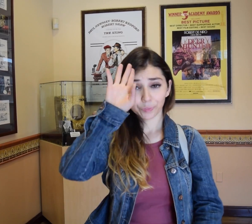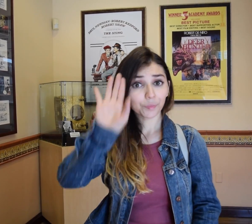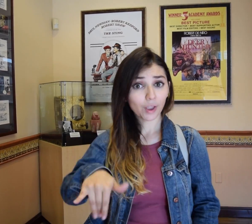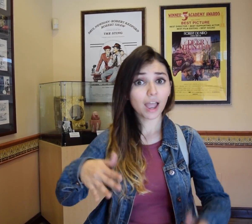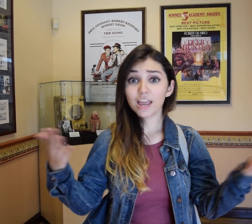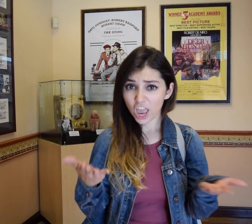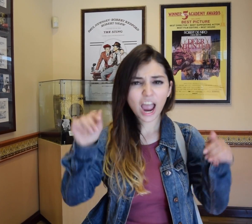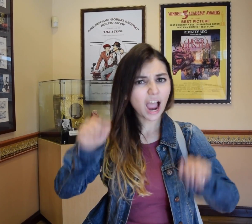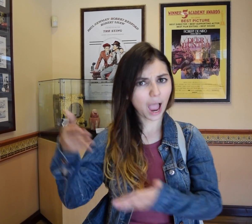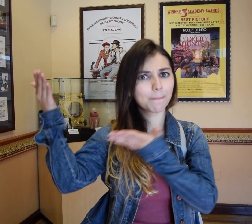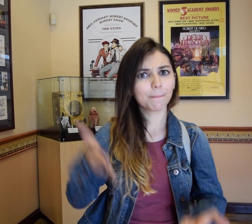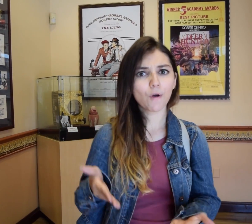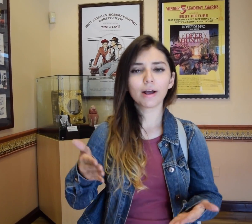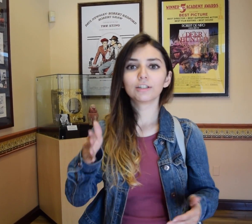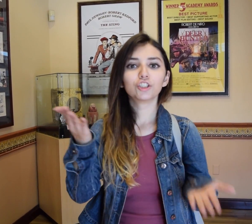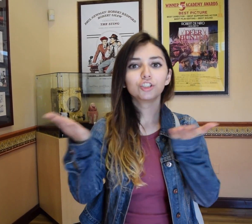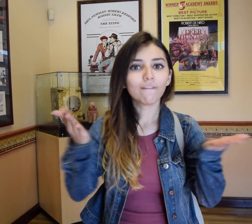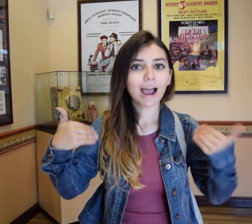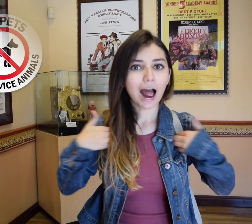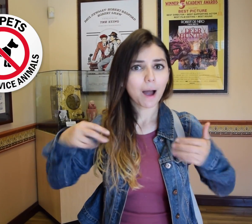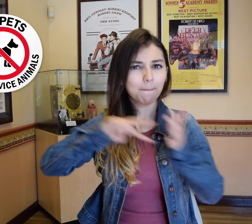Also you know you can bring service animals